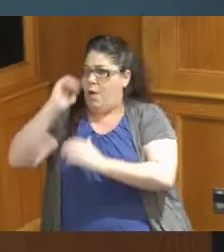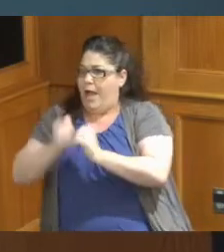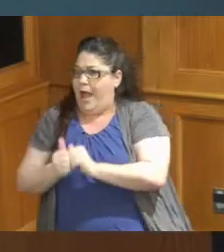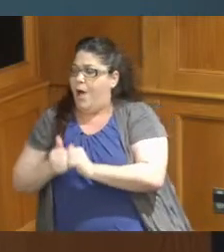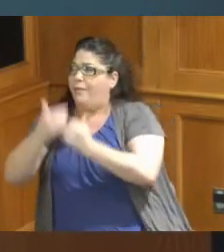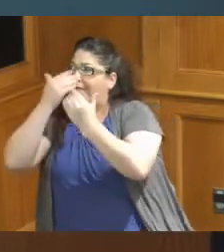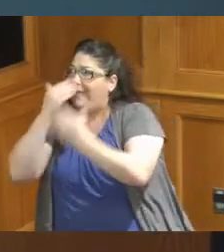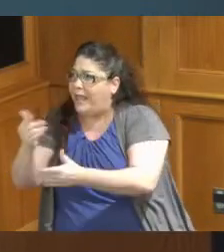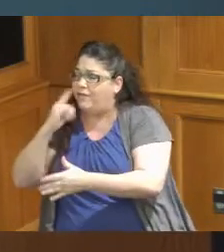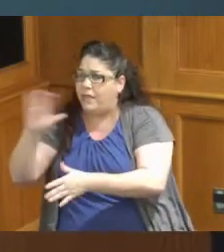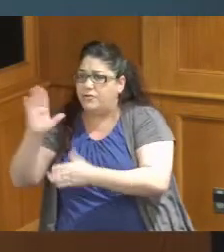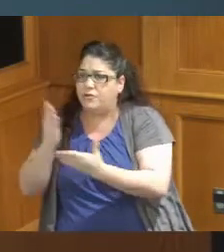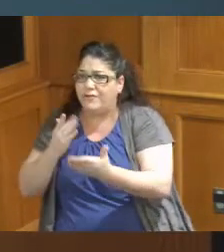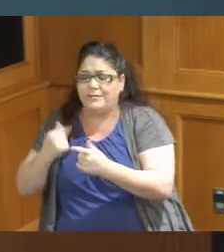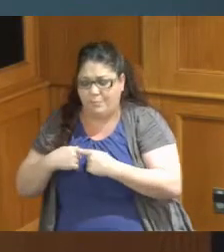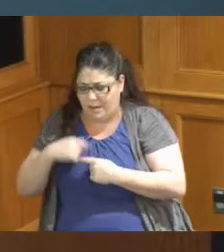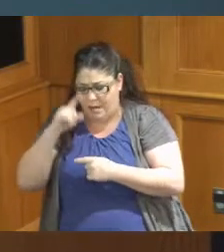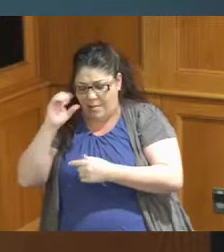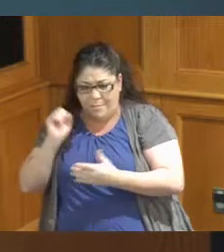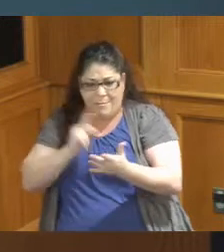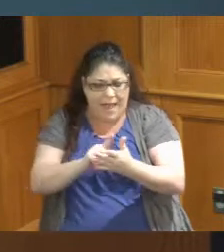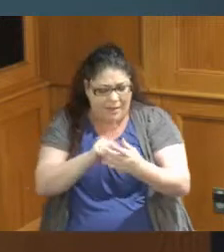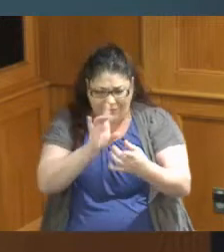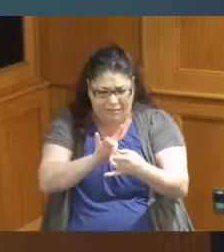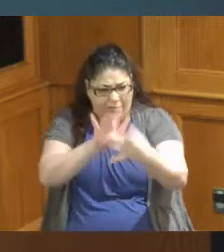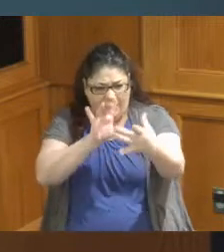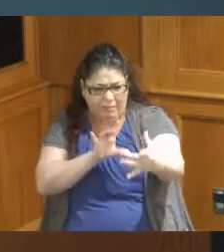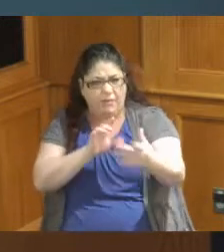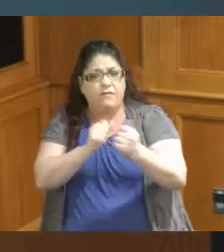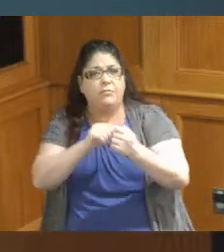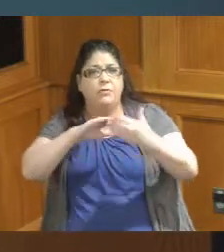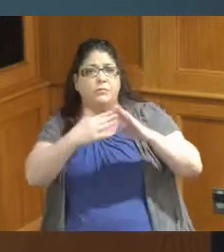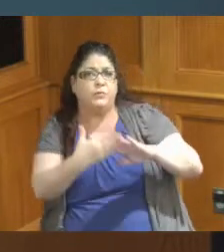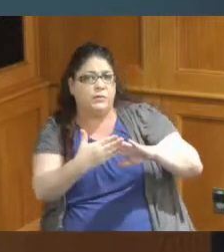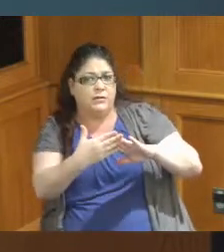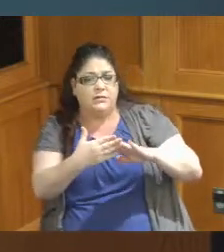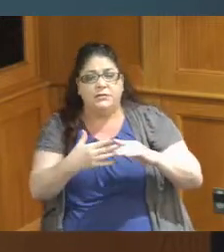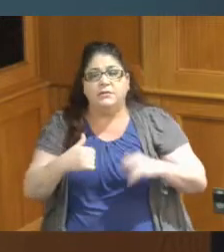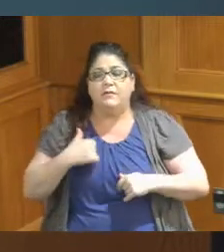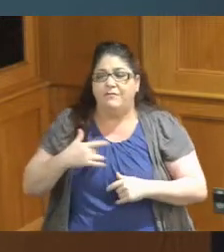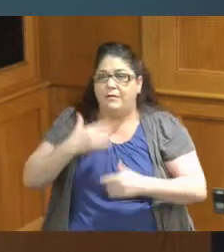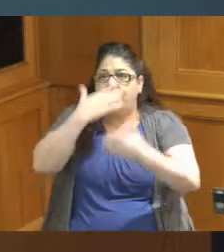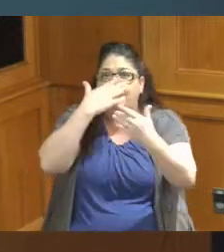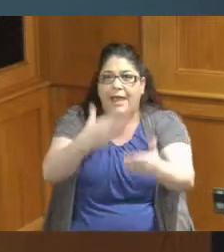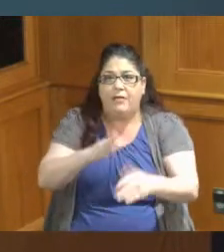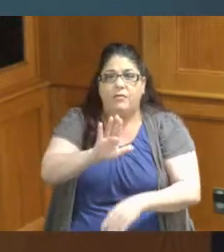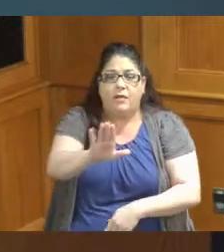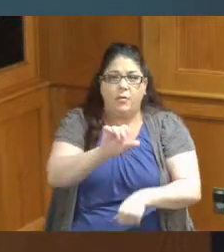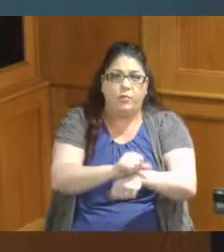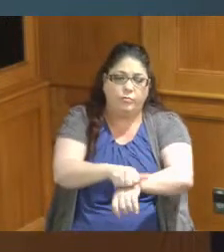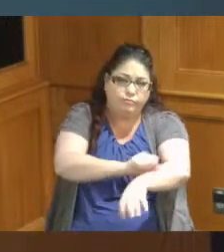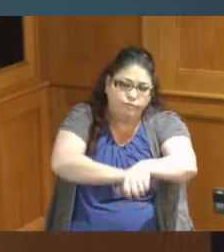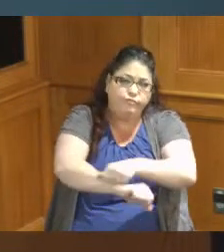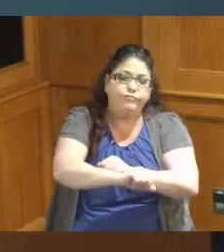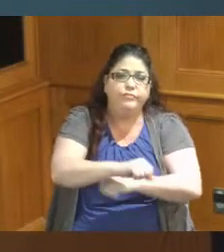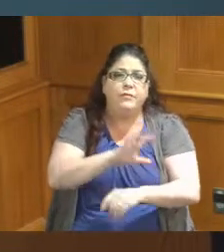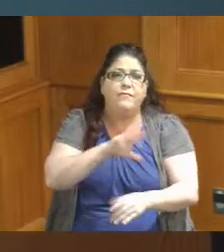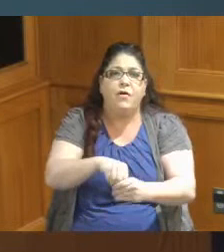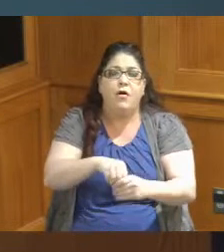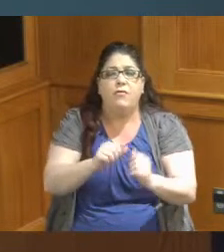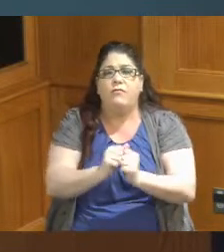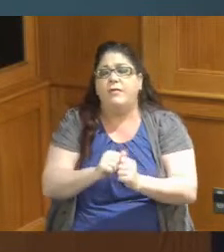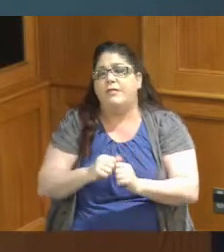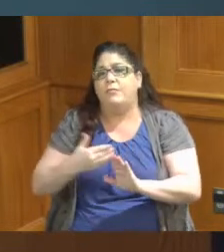service but we got to do more than thanking and so the Easter Seals Redwood new veterans facility